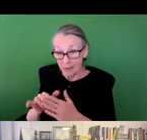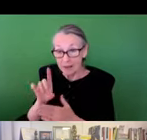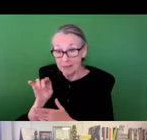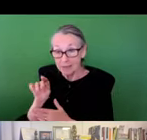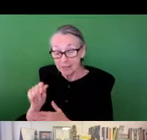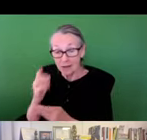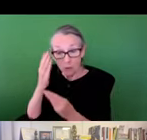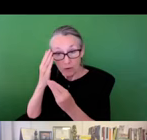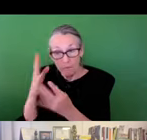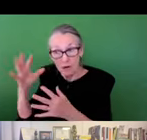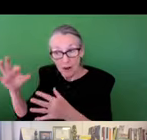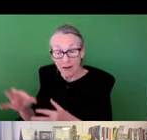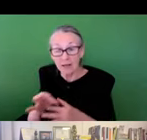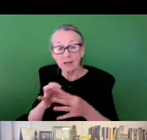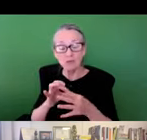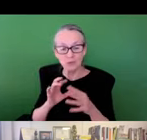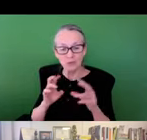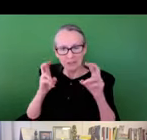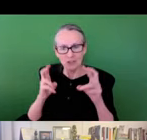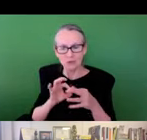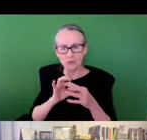connect that data to sort of issues of flooding